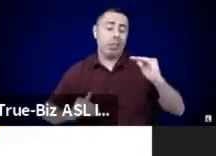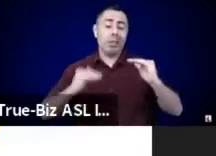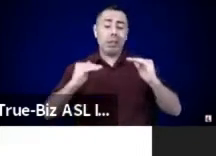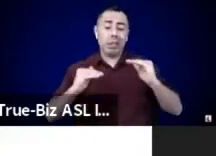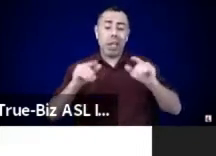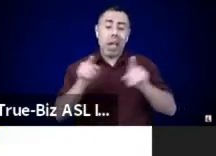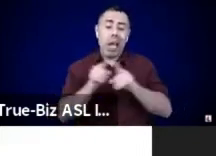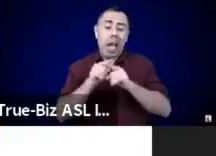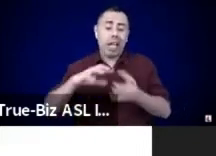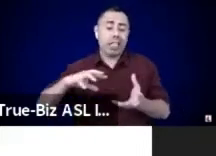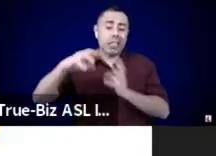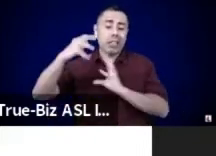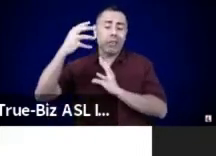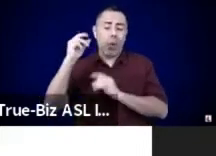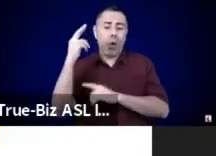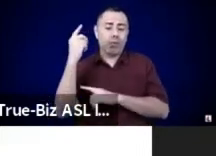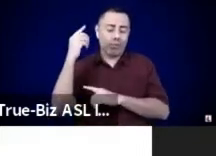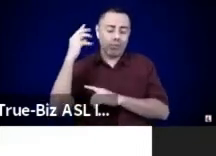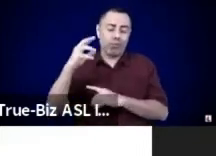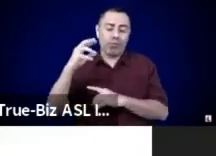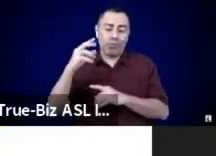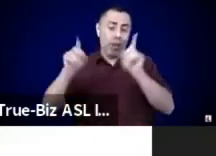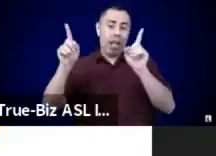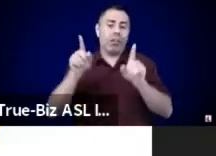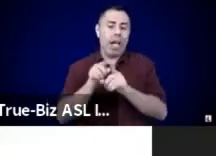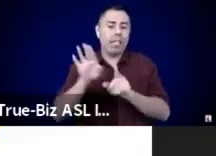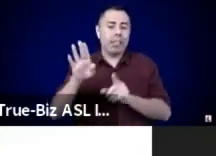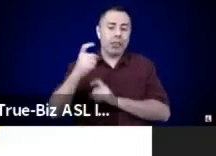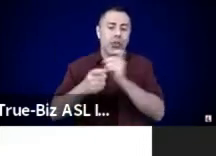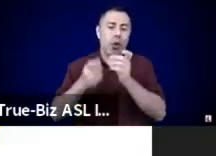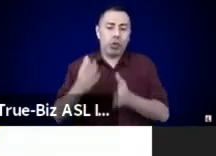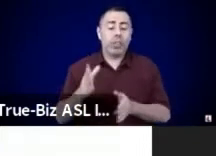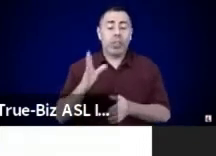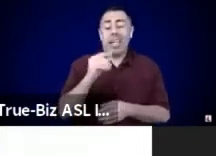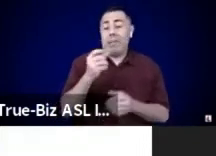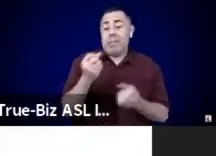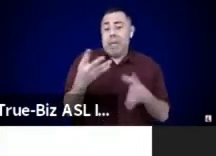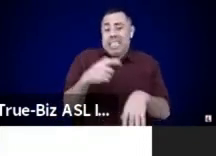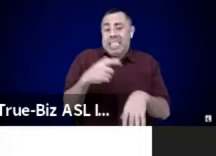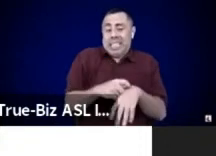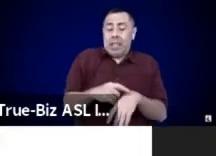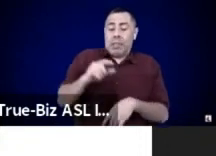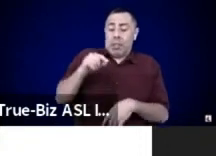Rocks and plains Welcome your energy. Hills and grief